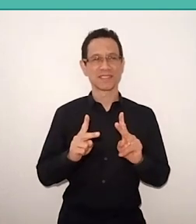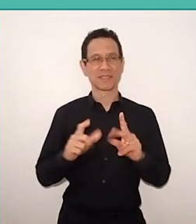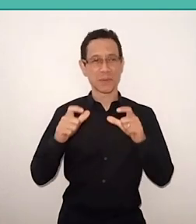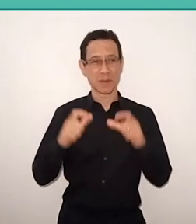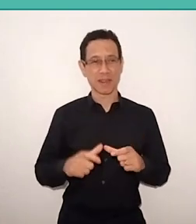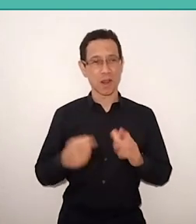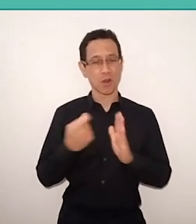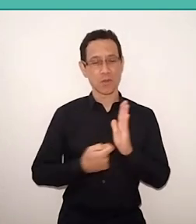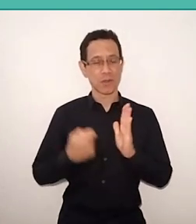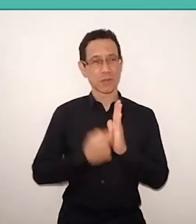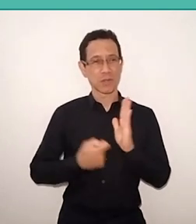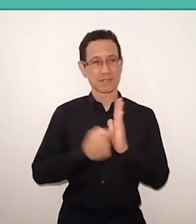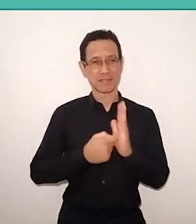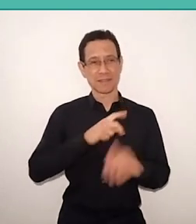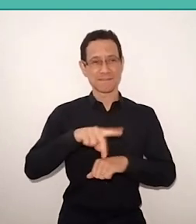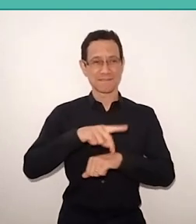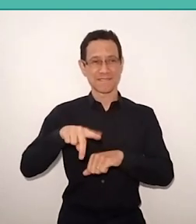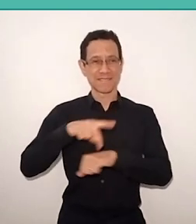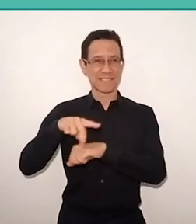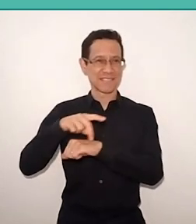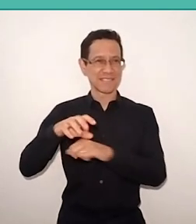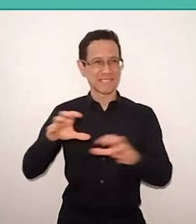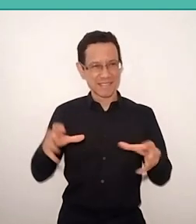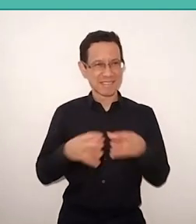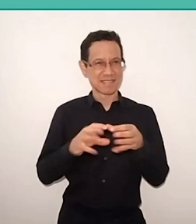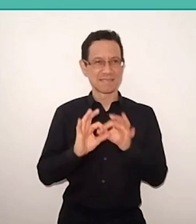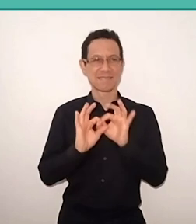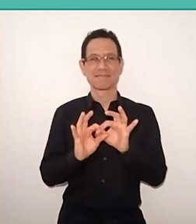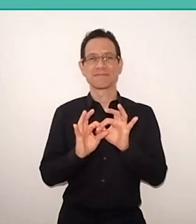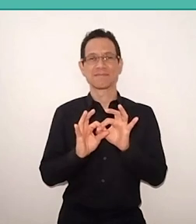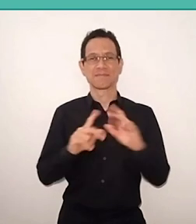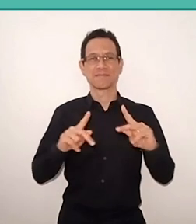struggle for human rights, for peace, for international cooperation,